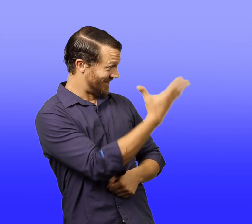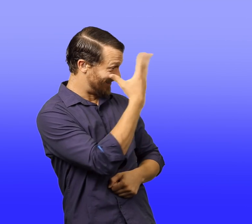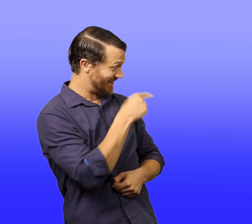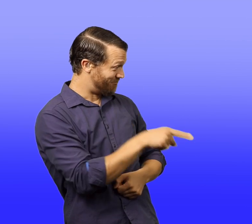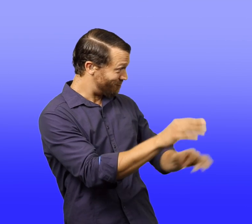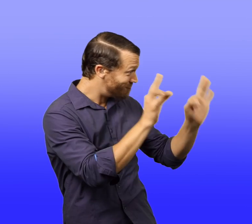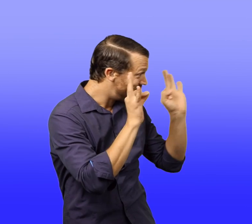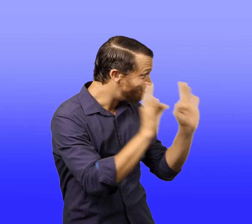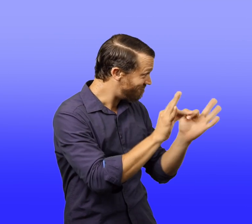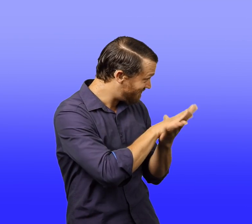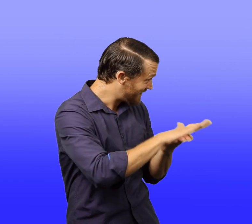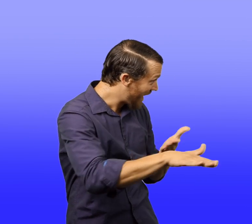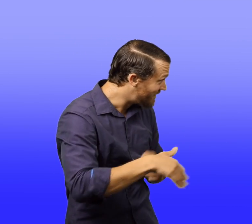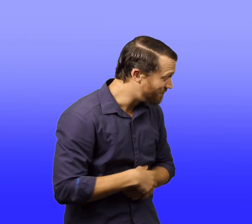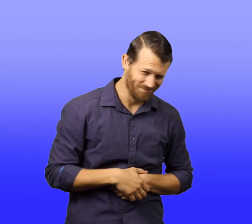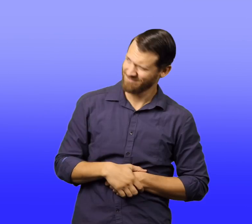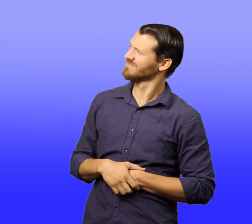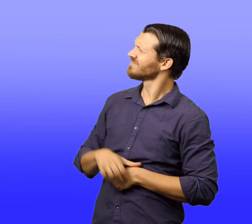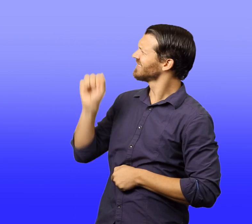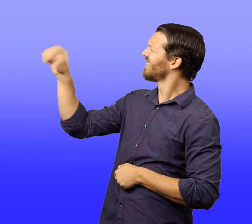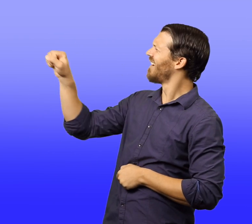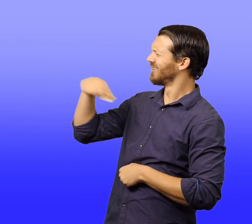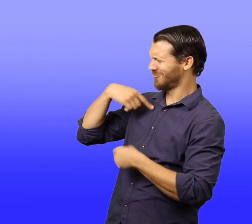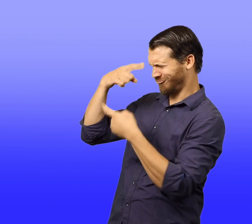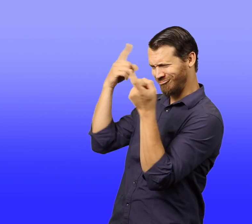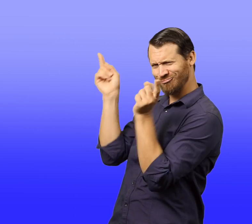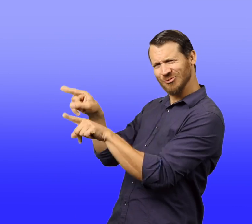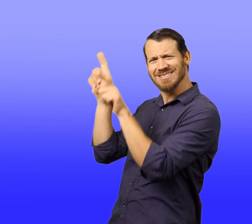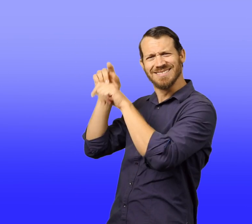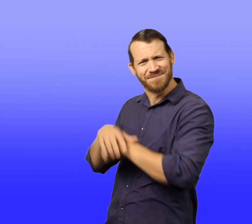"Good morning," the man said. "You found a nice place to sleep."